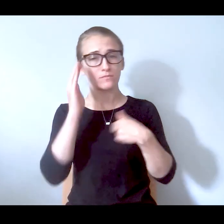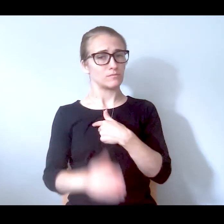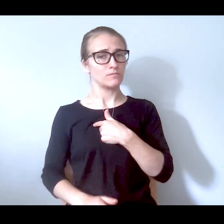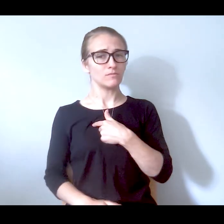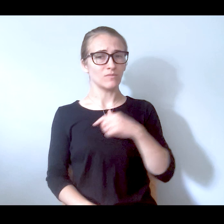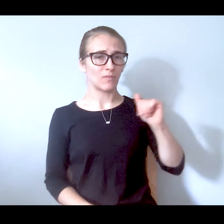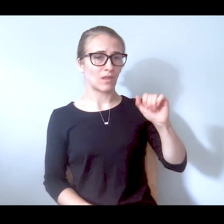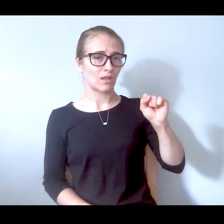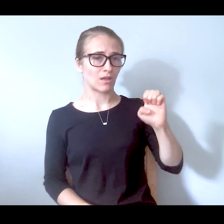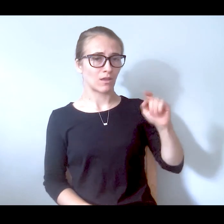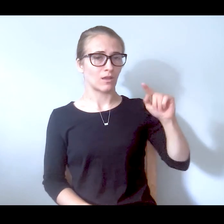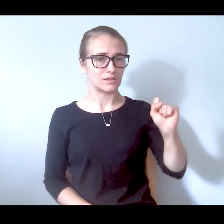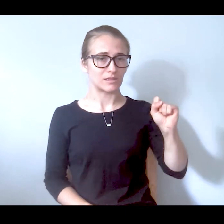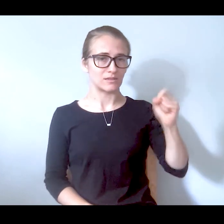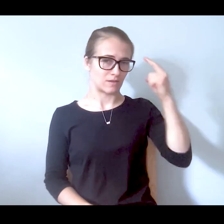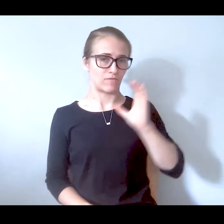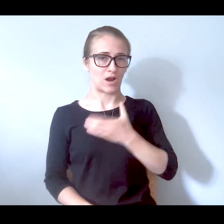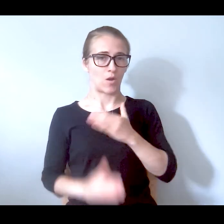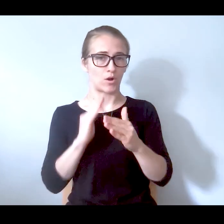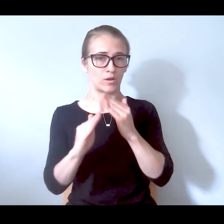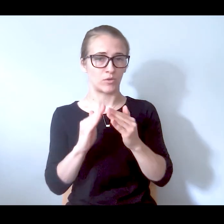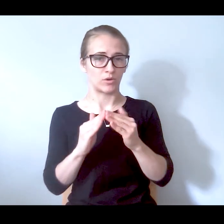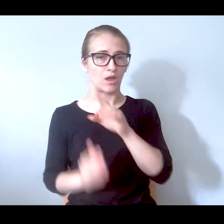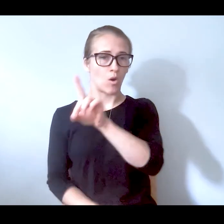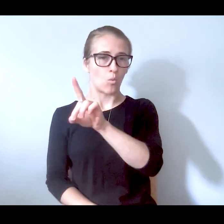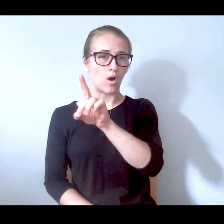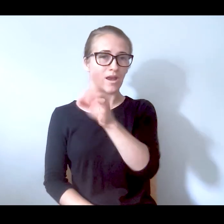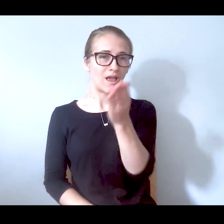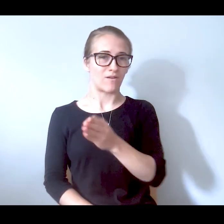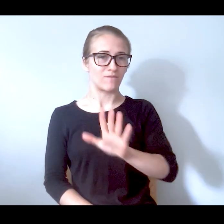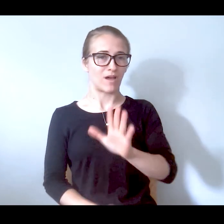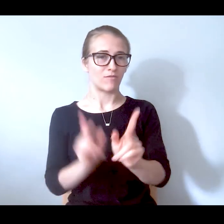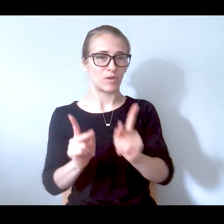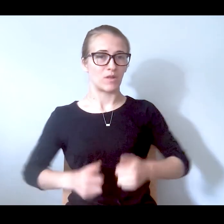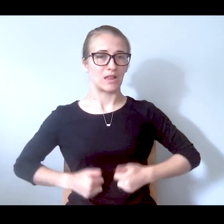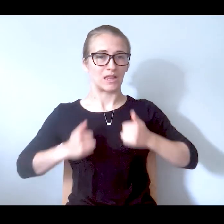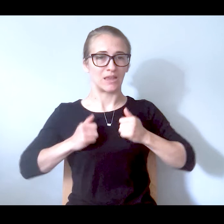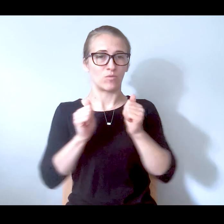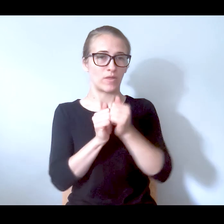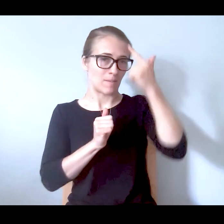we are assets to our community where 1 in 5 people